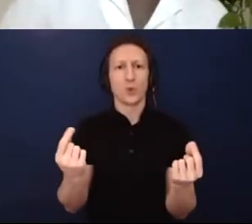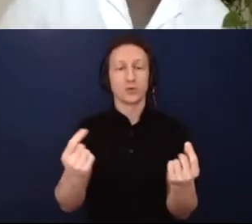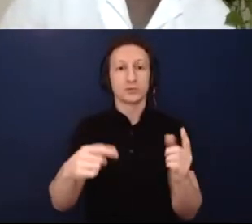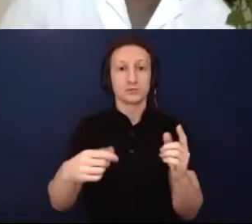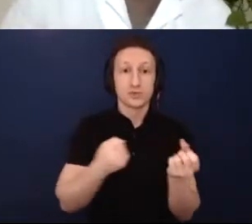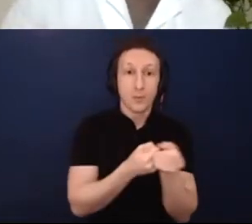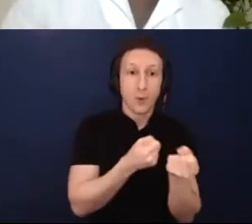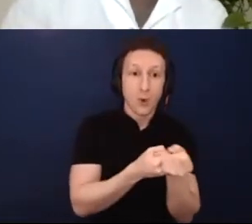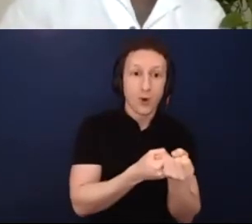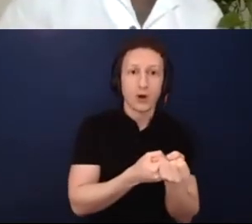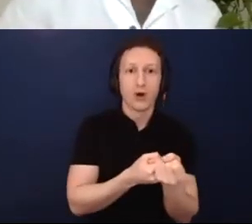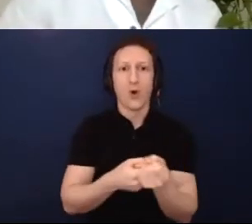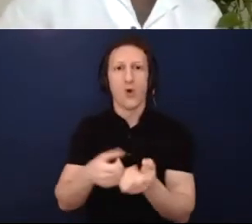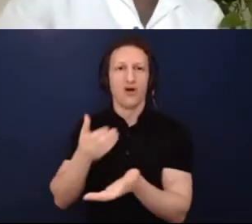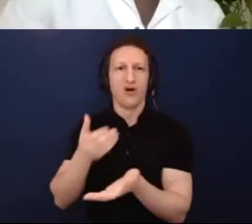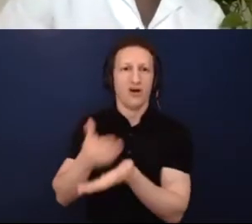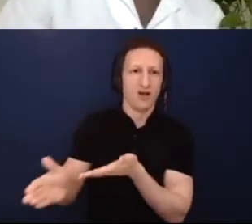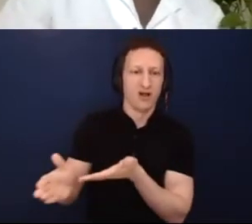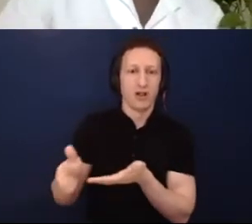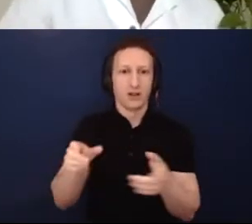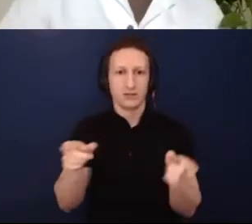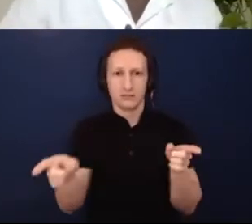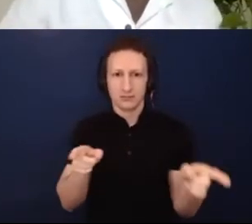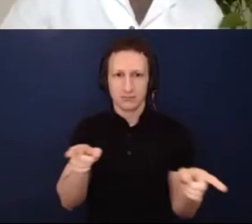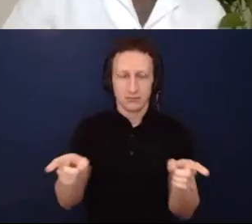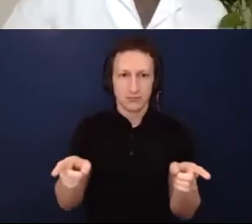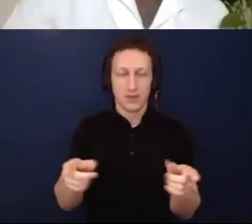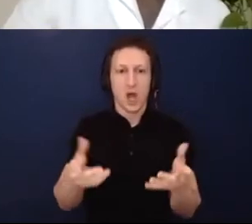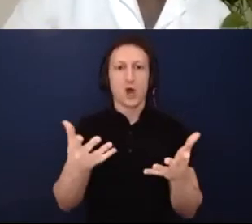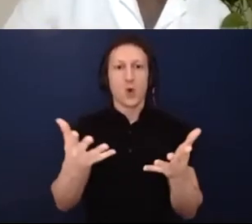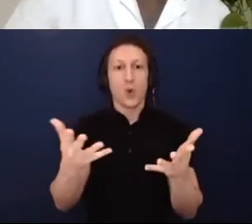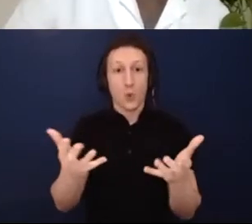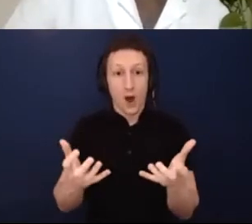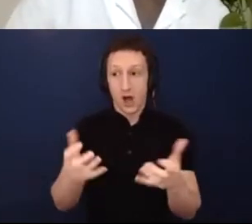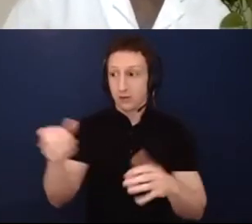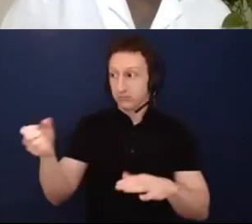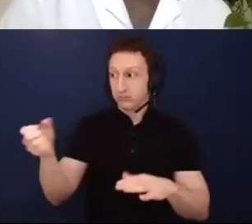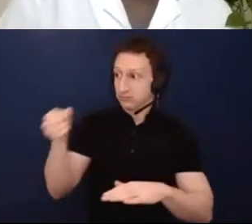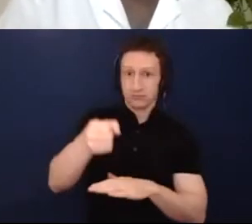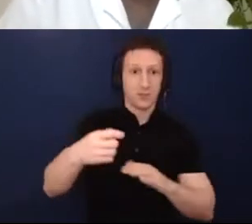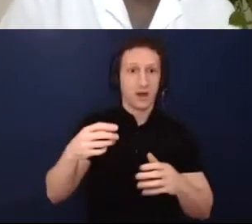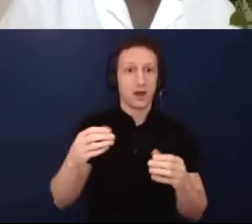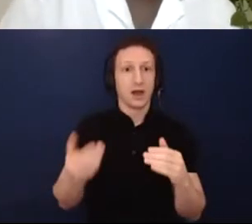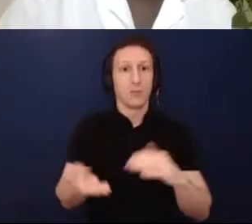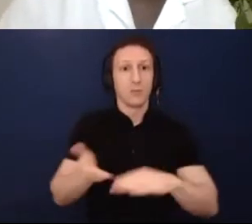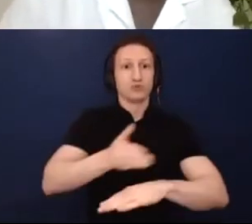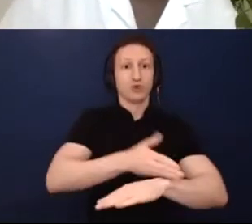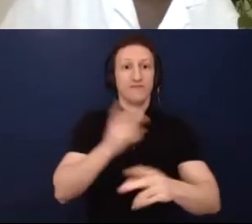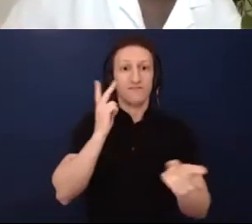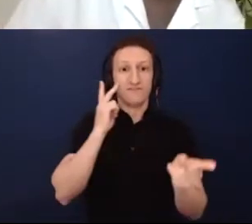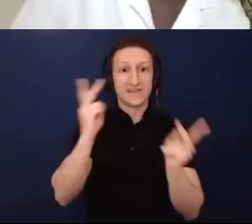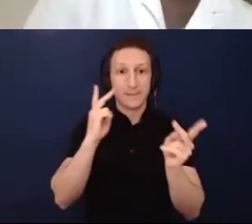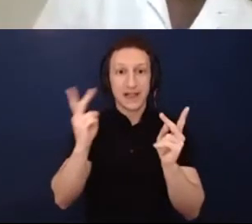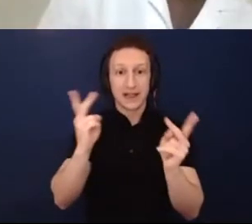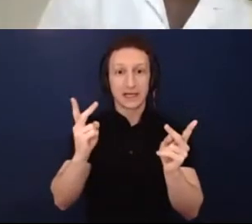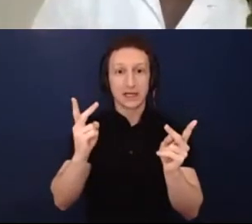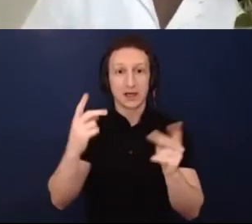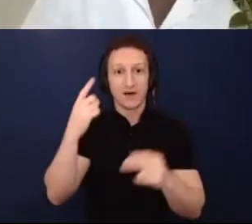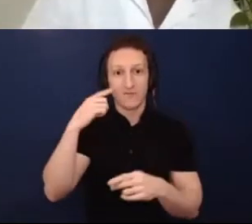within the context of disability the visibility of somebody with a disability? Whether it's invisible or not, how are you encouraging them to be able to come